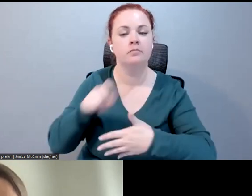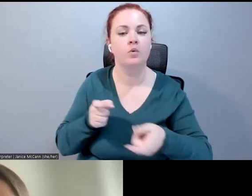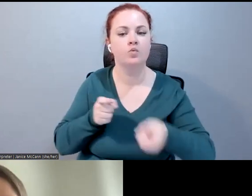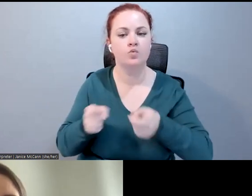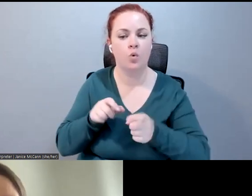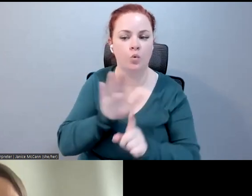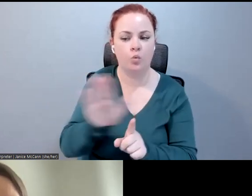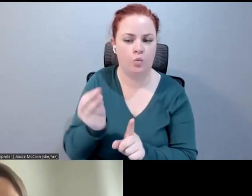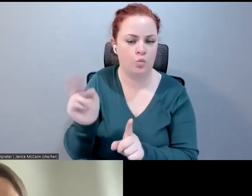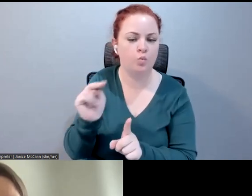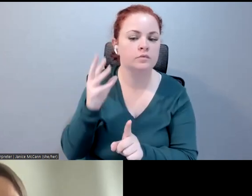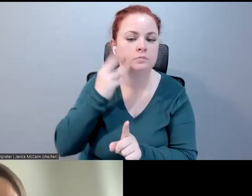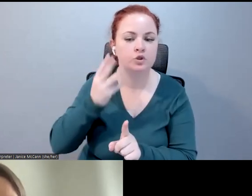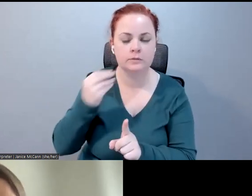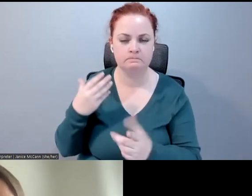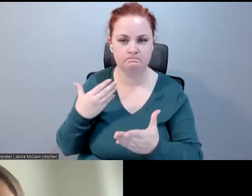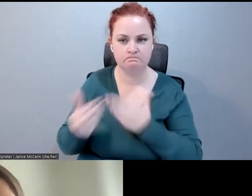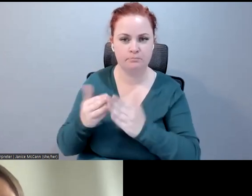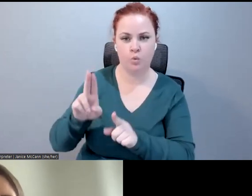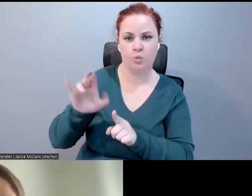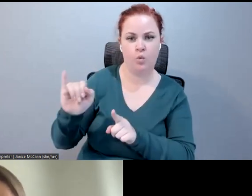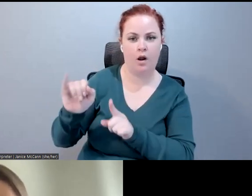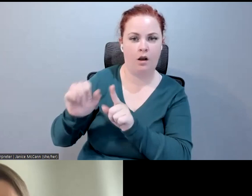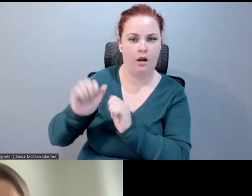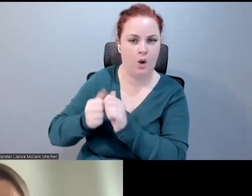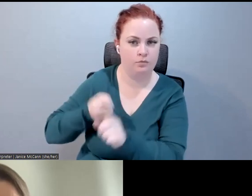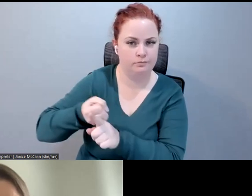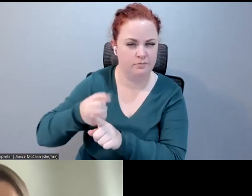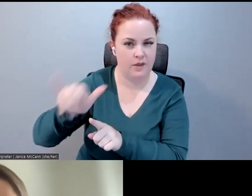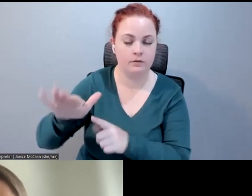regardless of the UI intact, is the priority that the FCC has